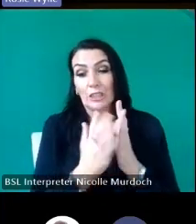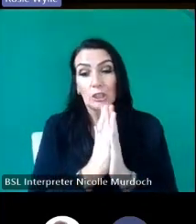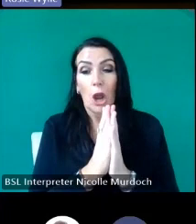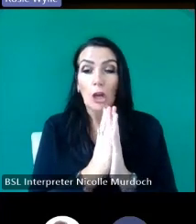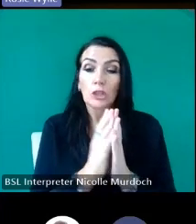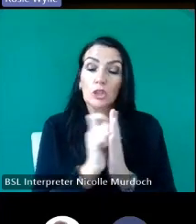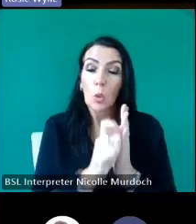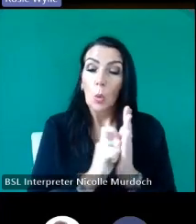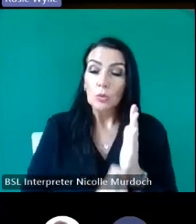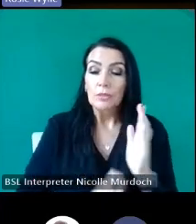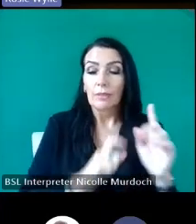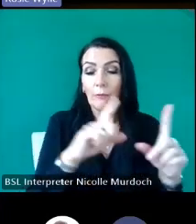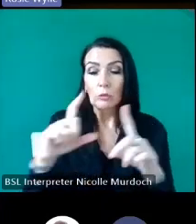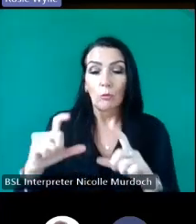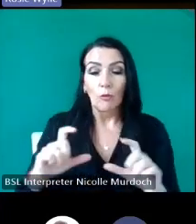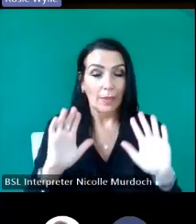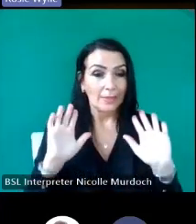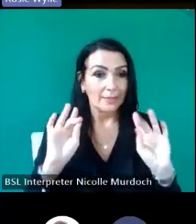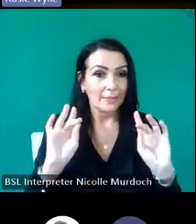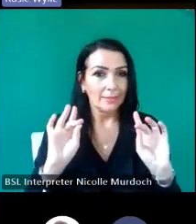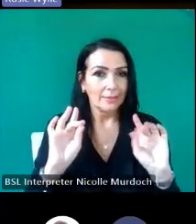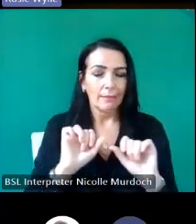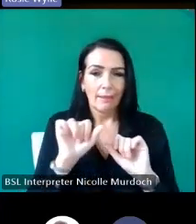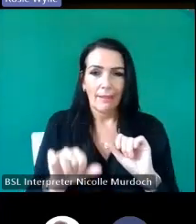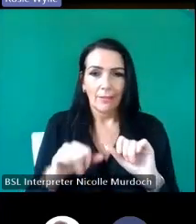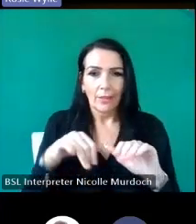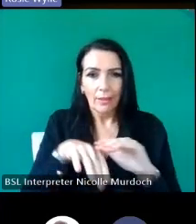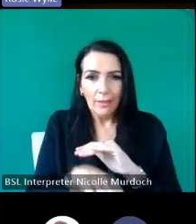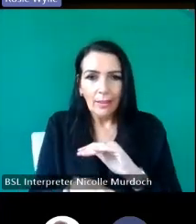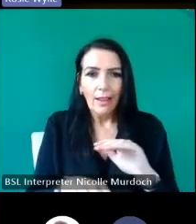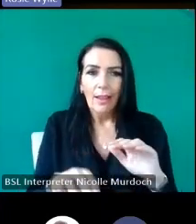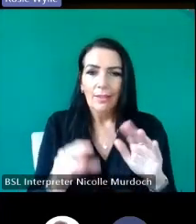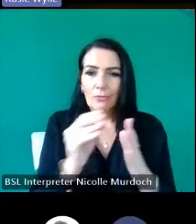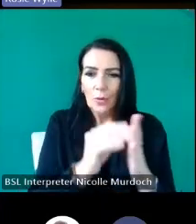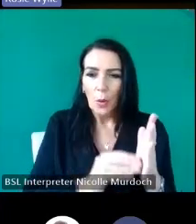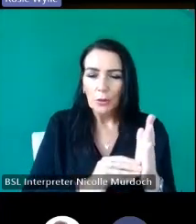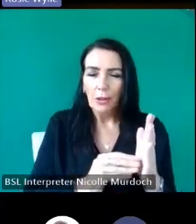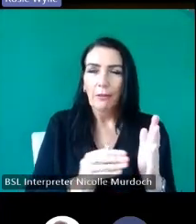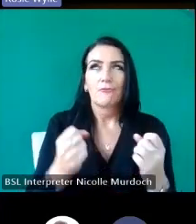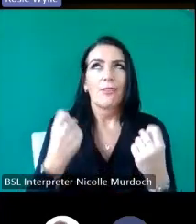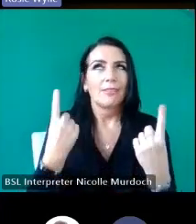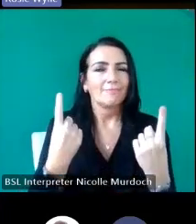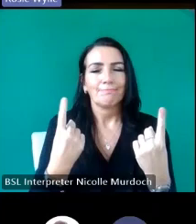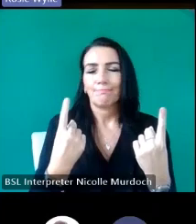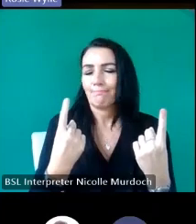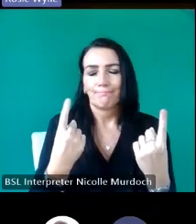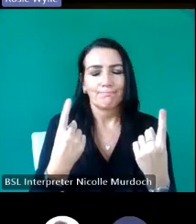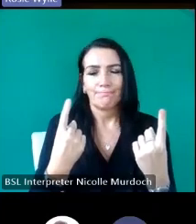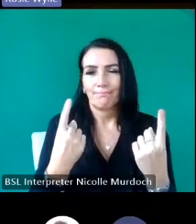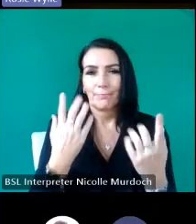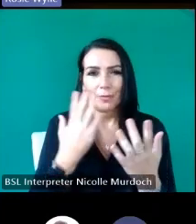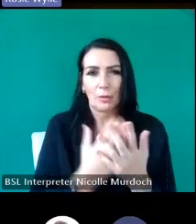photographs but after a couple of trial recording sessions um I realized that I was in for more and